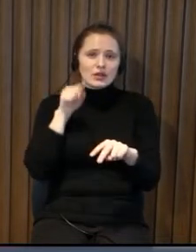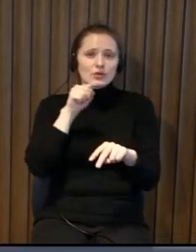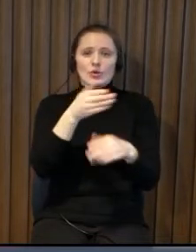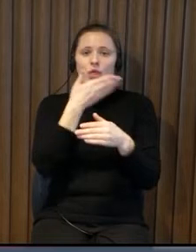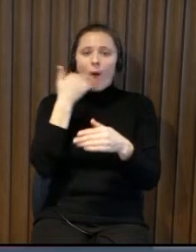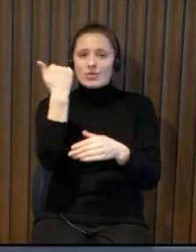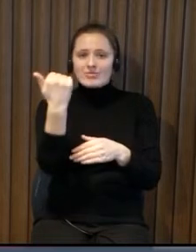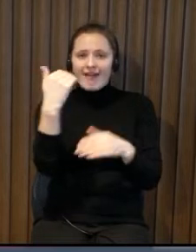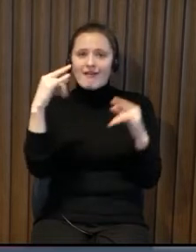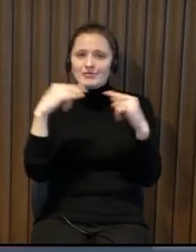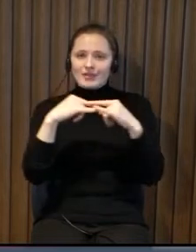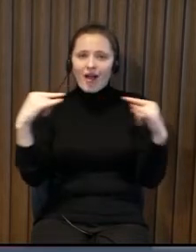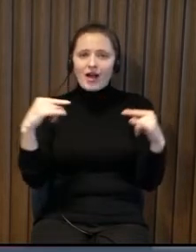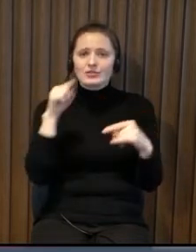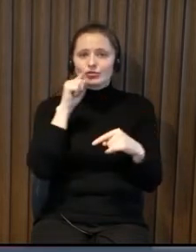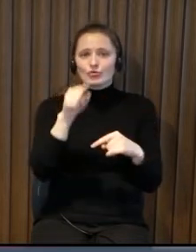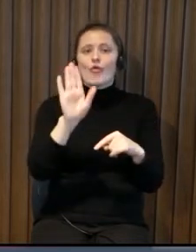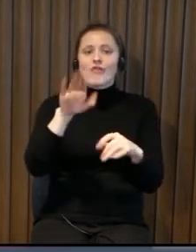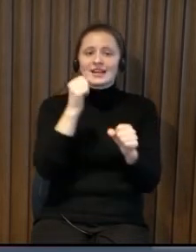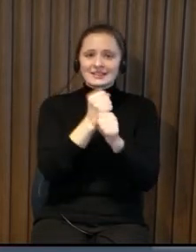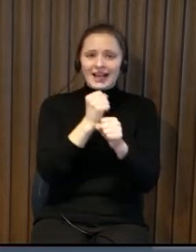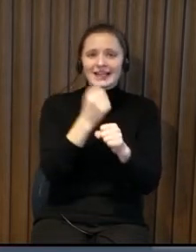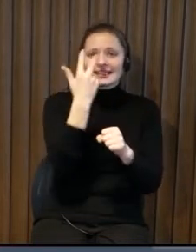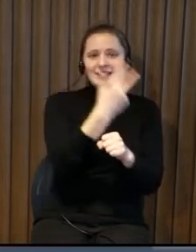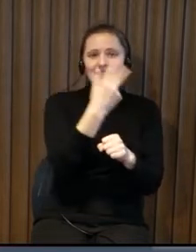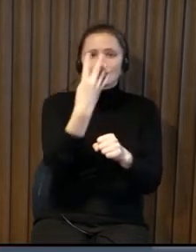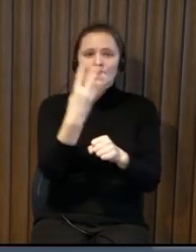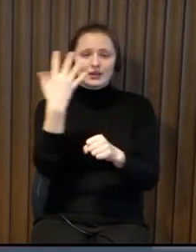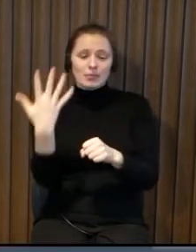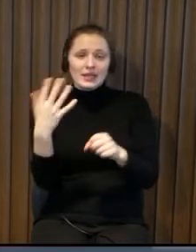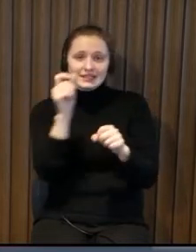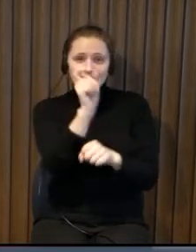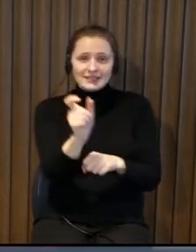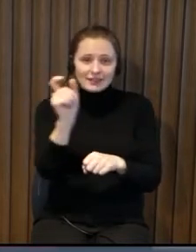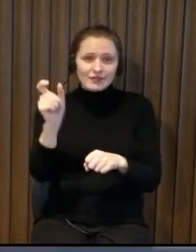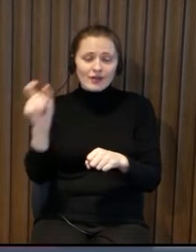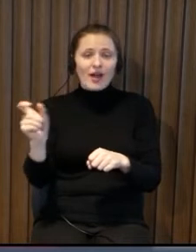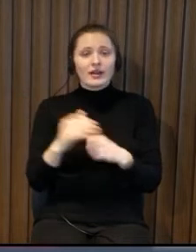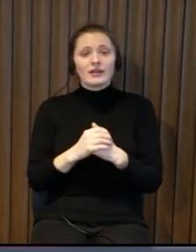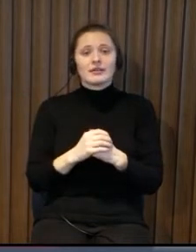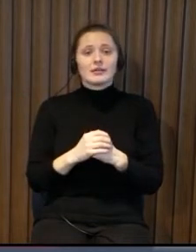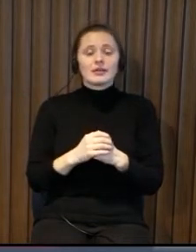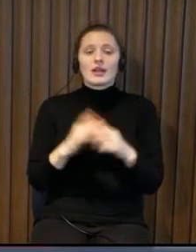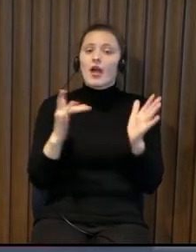there are universal working places so it's not your table there are um this is a working place